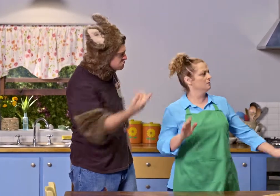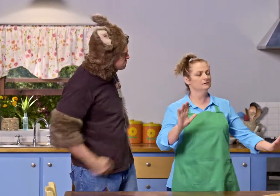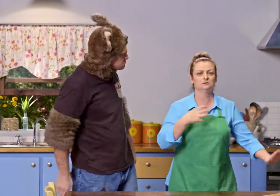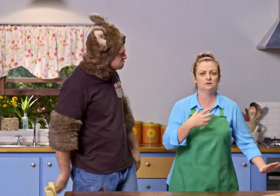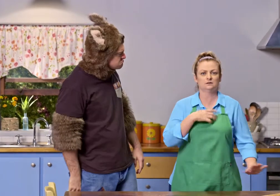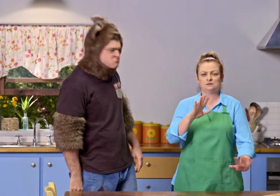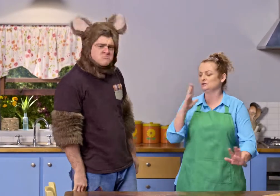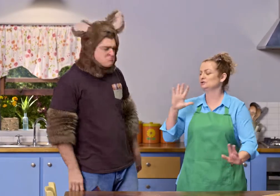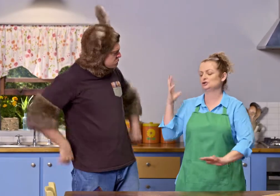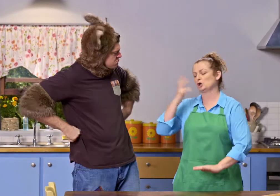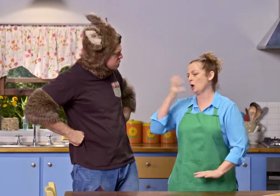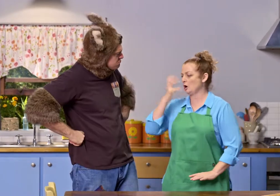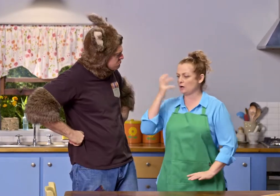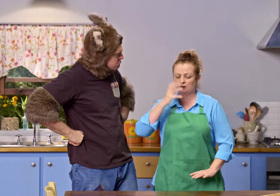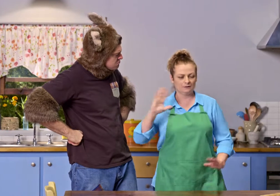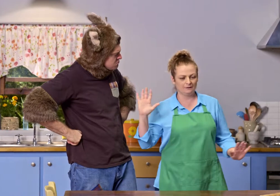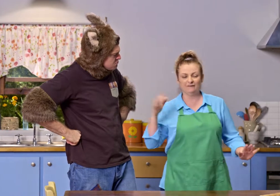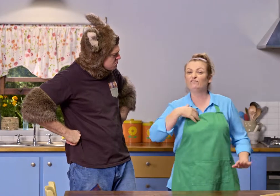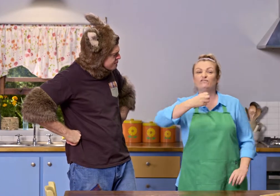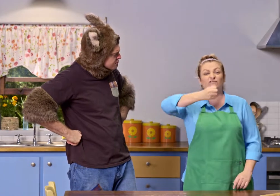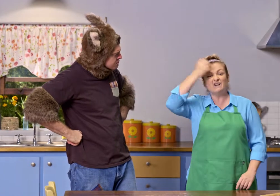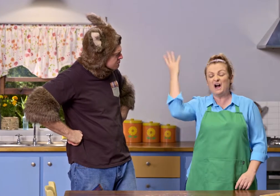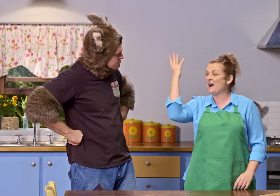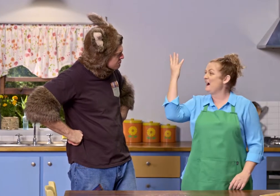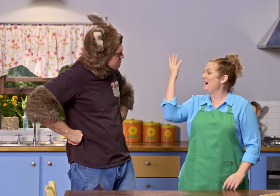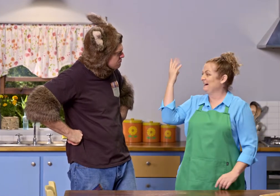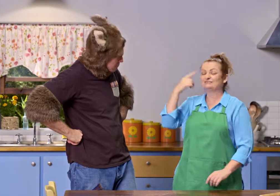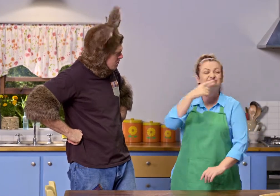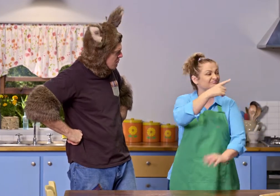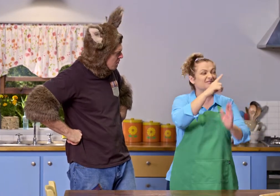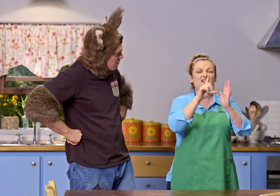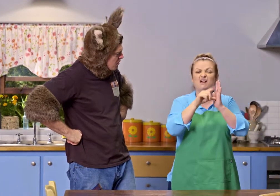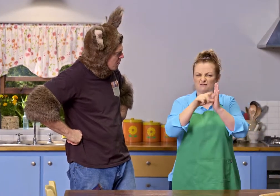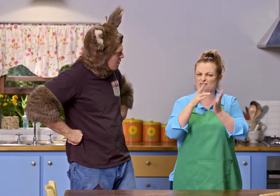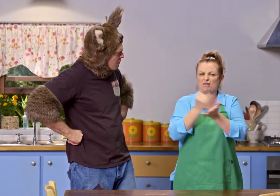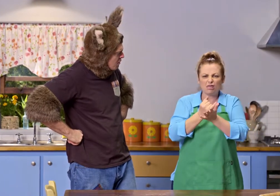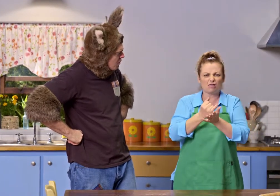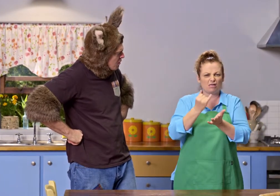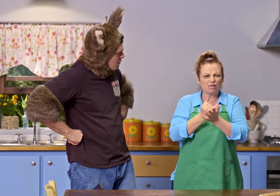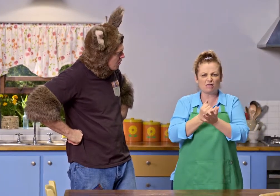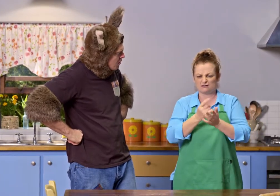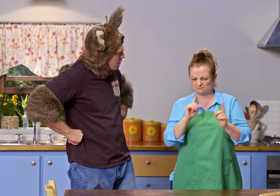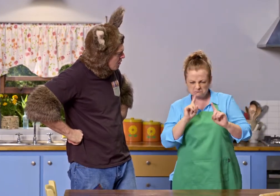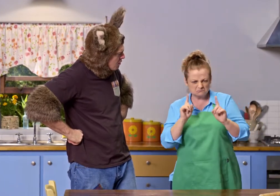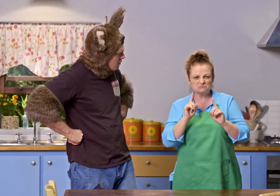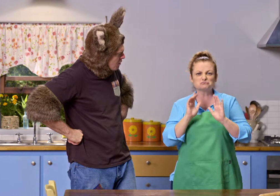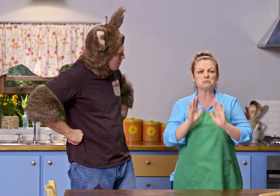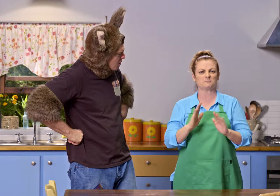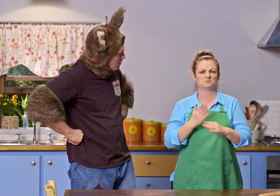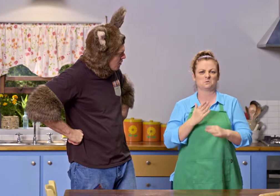What? Oh! Oh, I'm so sorry, Possum - I completely forgot. The clock had something wrong with it and it stopped working,